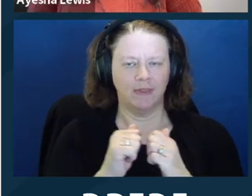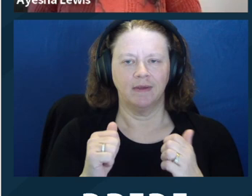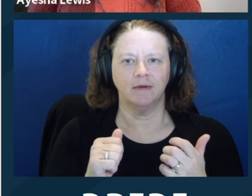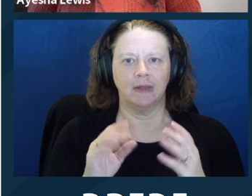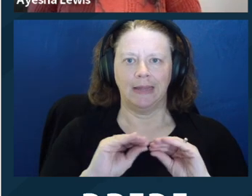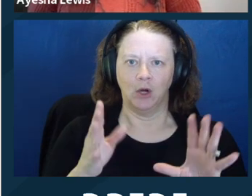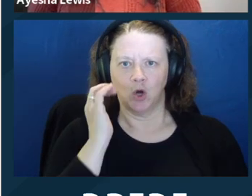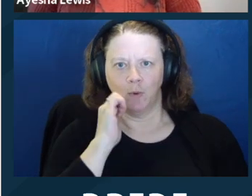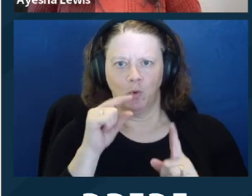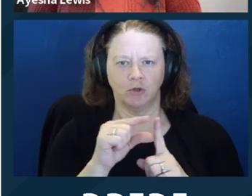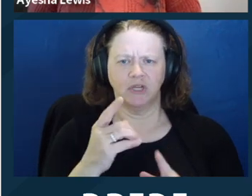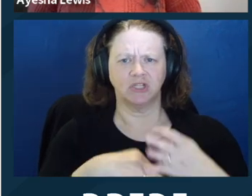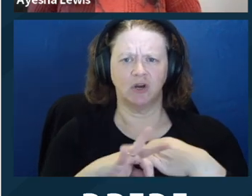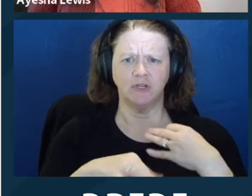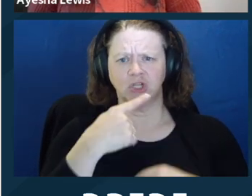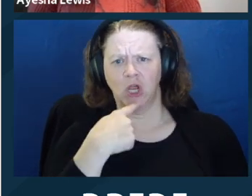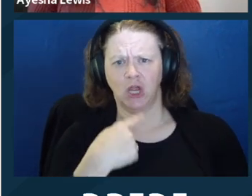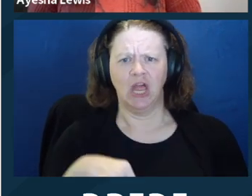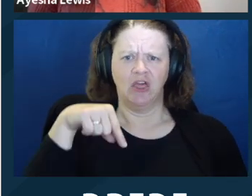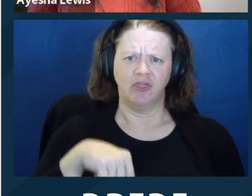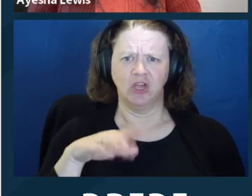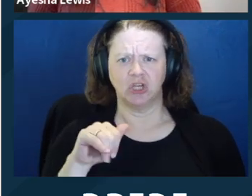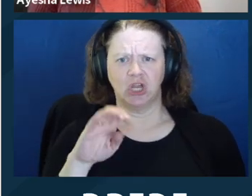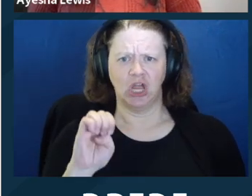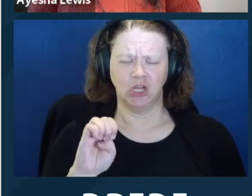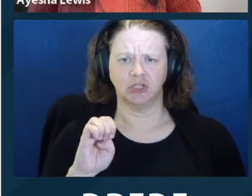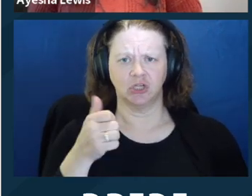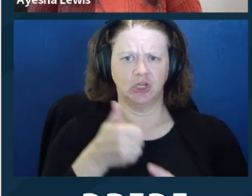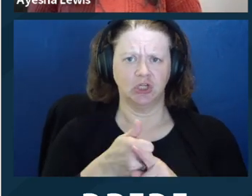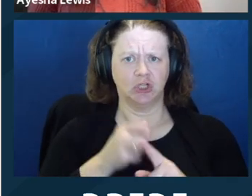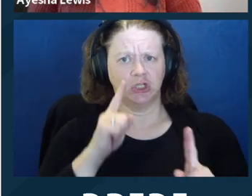in some kinds of lawsuits, people are asking for money because of something unfair that